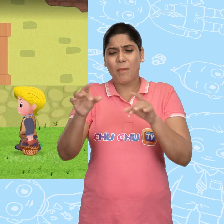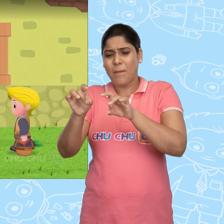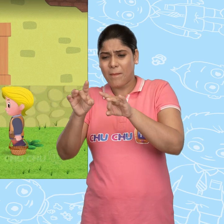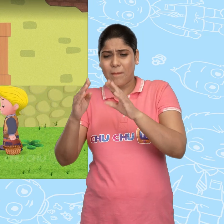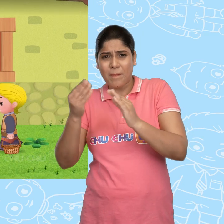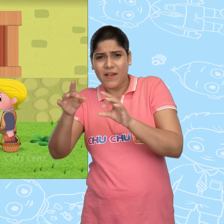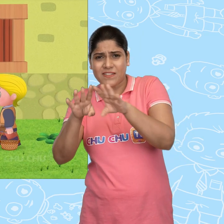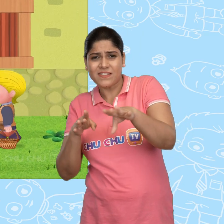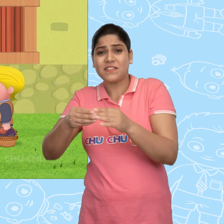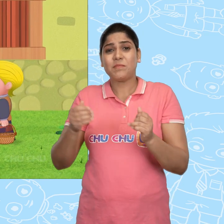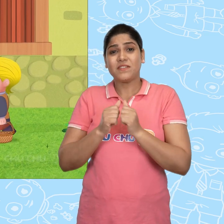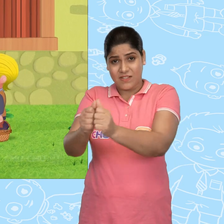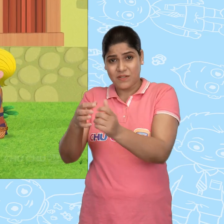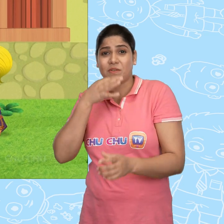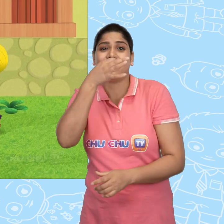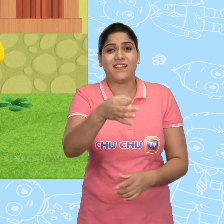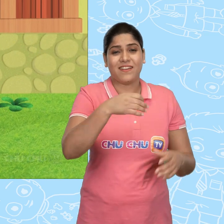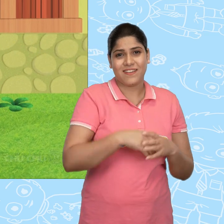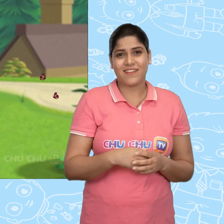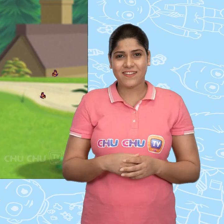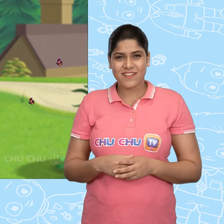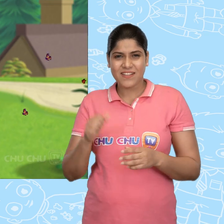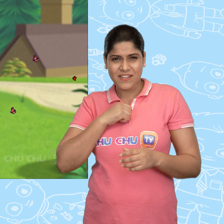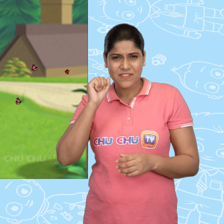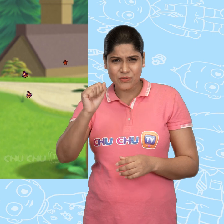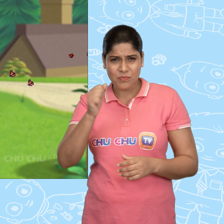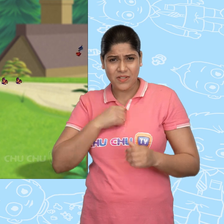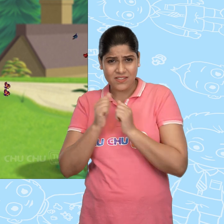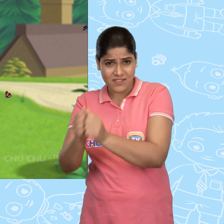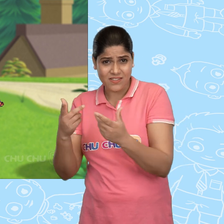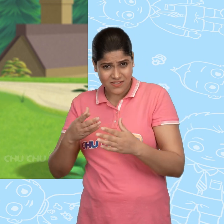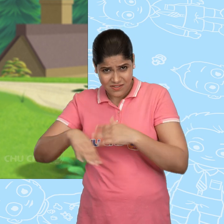to go with him to the neighbouring town. Will you come with me, Jack?